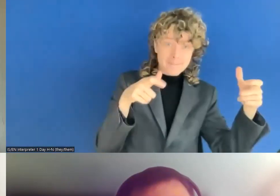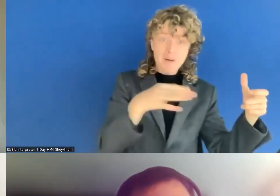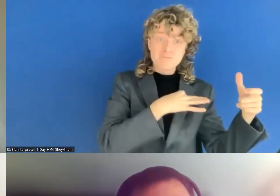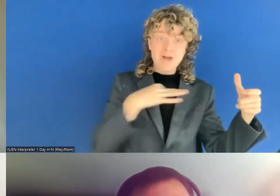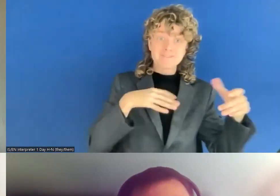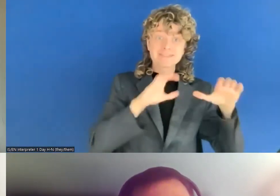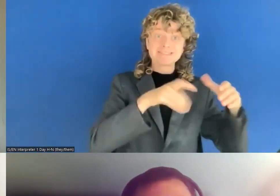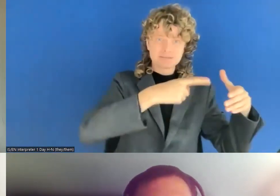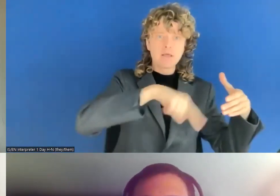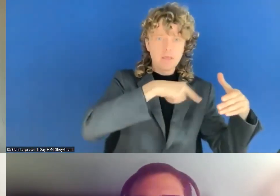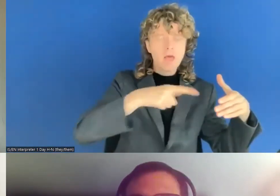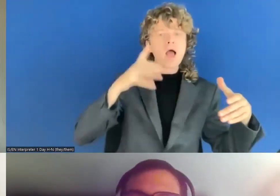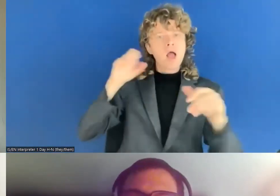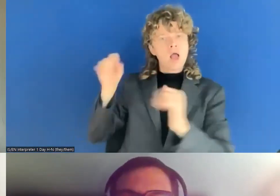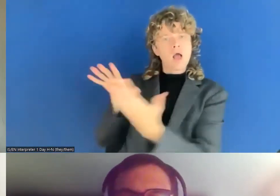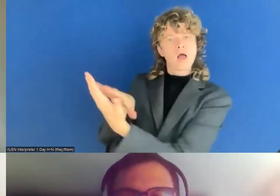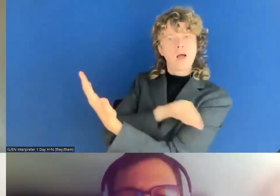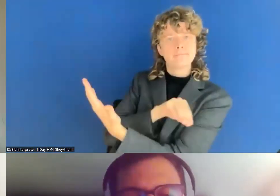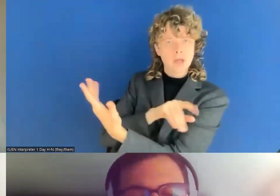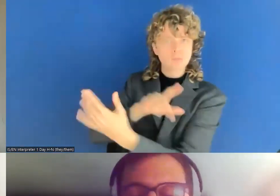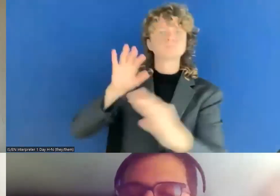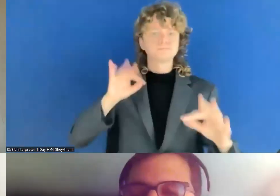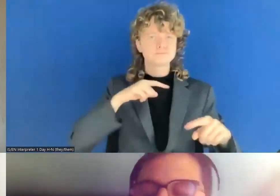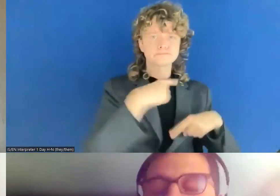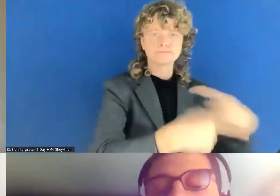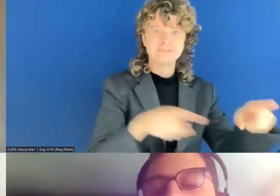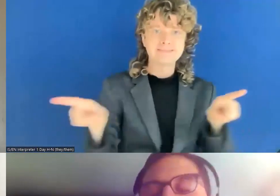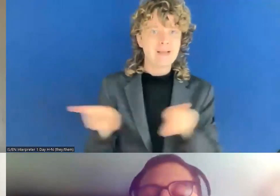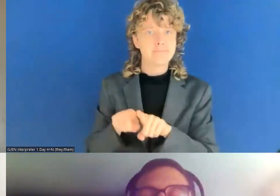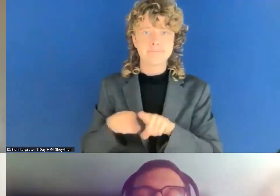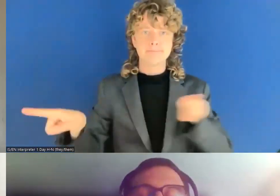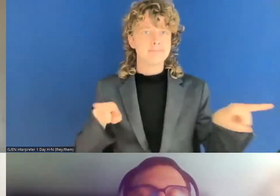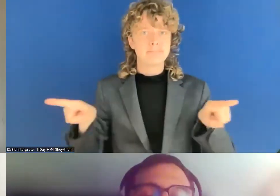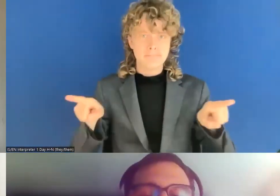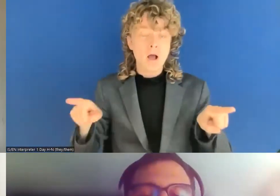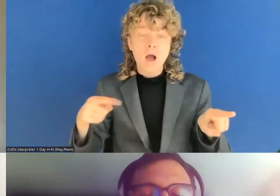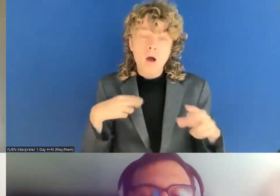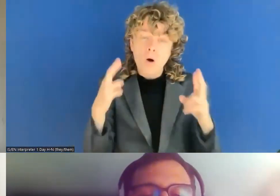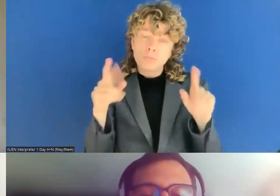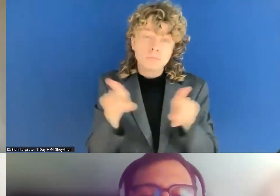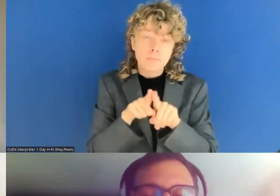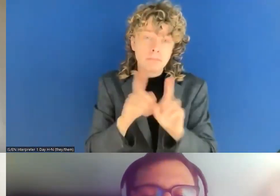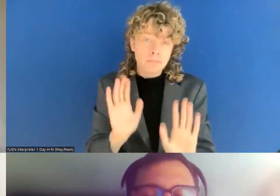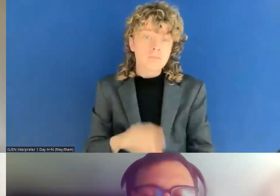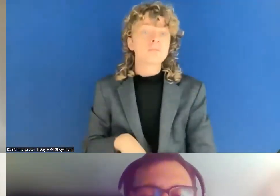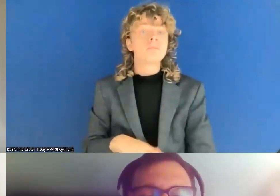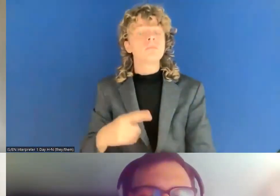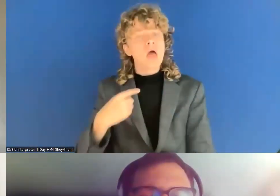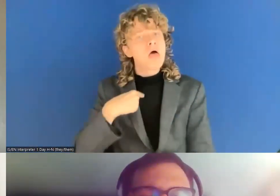So, yes, I think this is I think this is a manageable, doable.